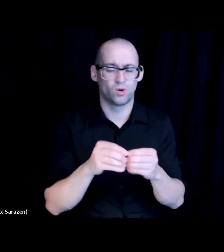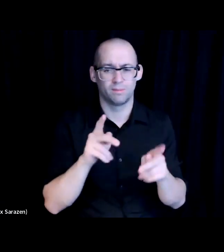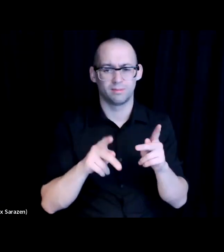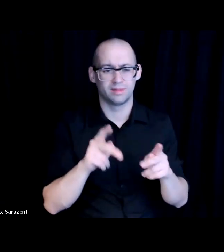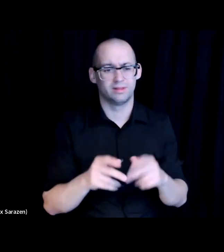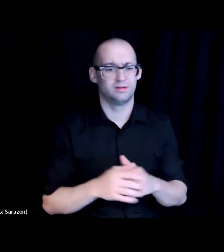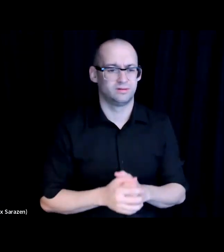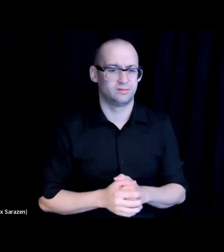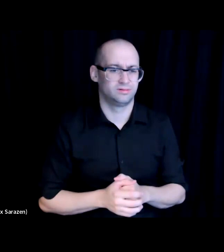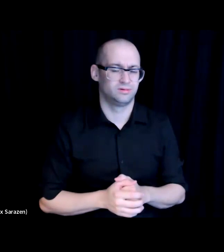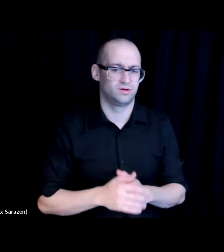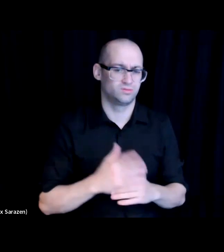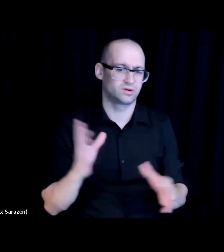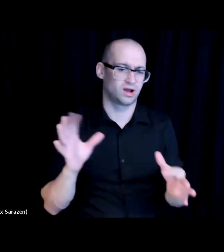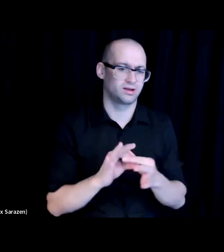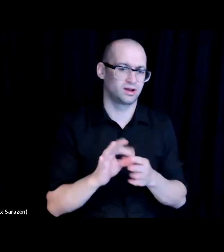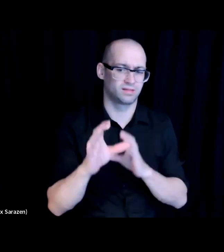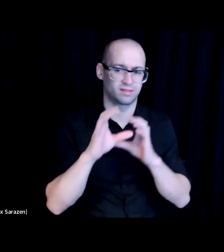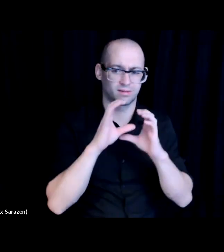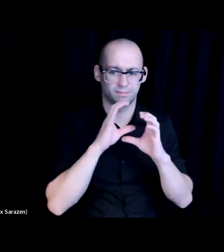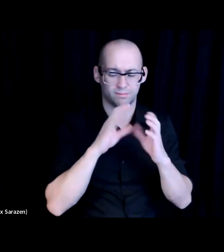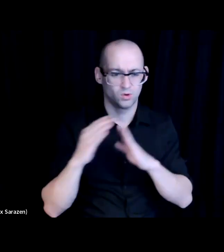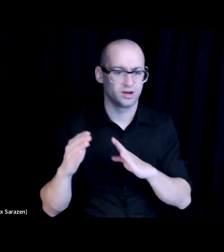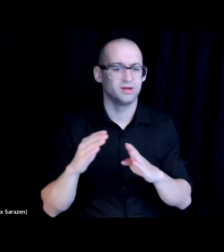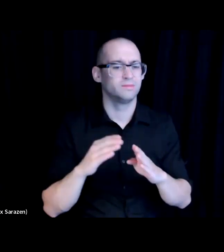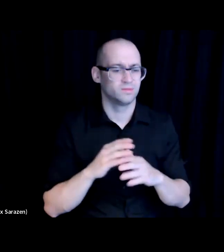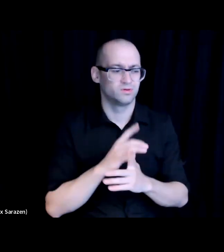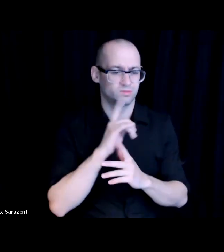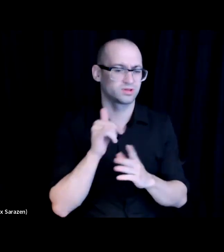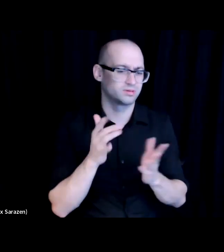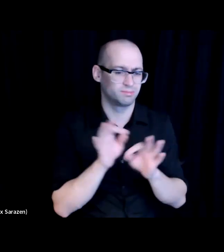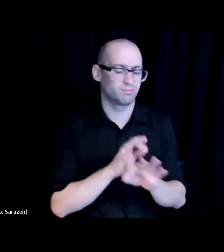to reach the community more meaningfully because the people behind it are the people from those